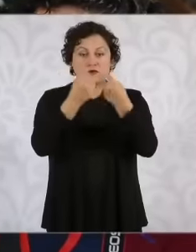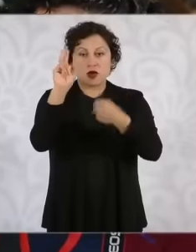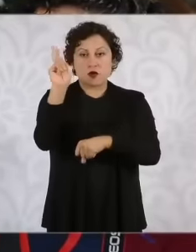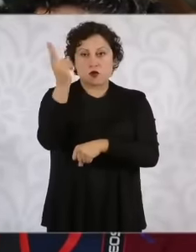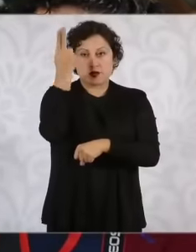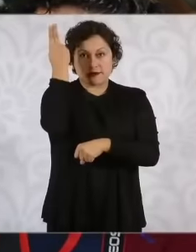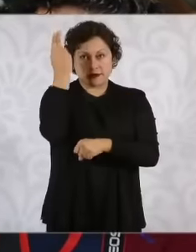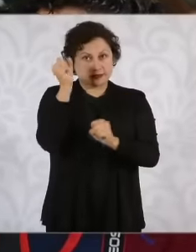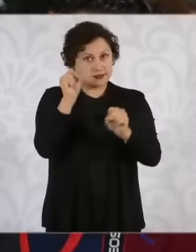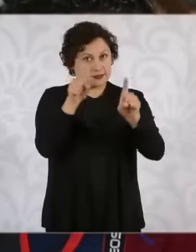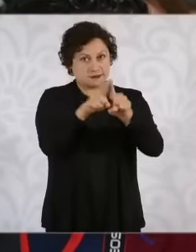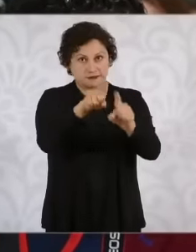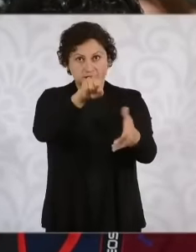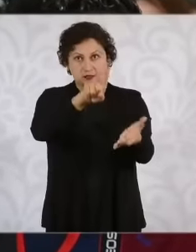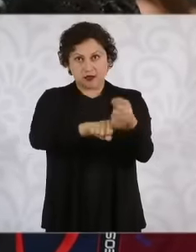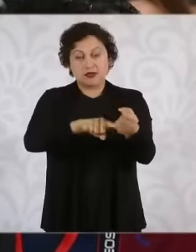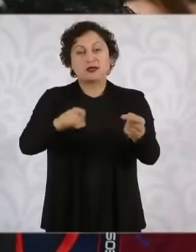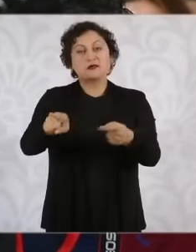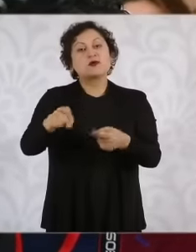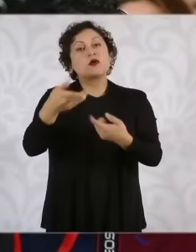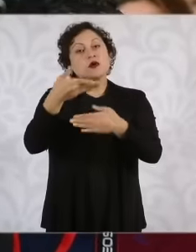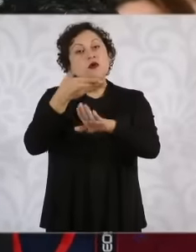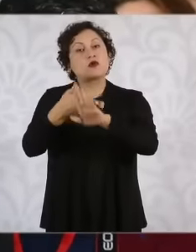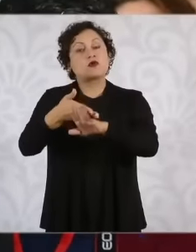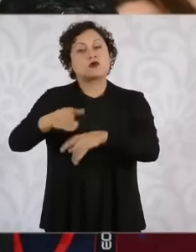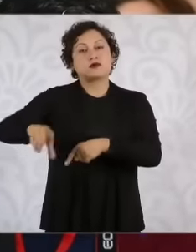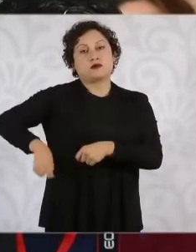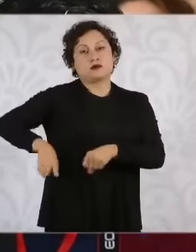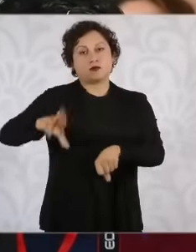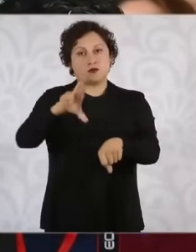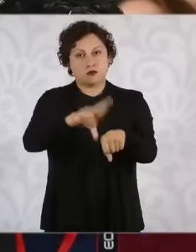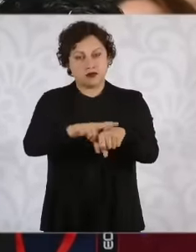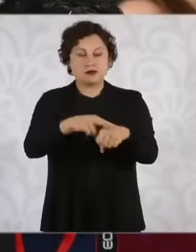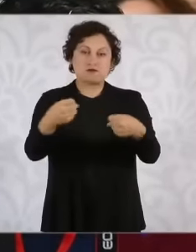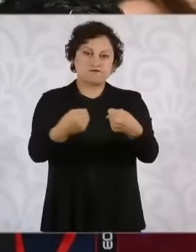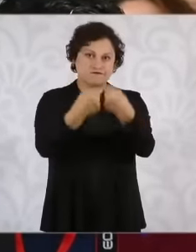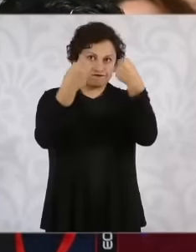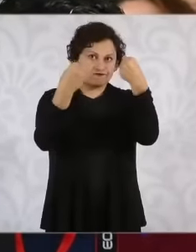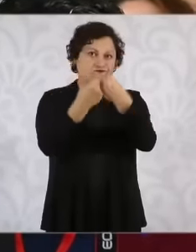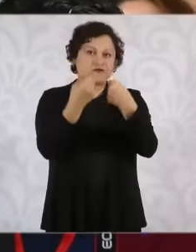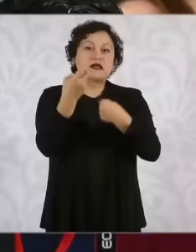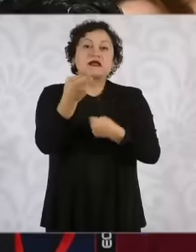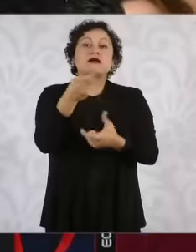and the governor in which well well we know that this entity is involved in a war